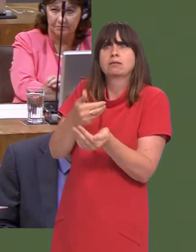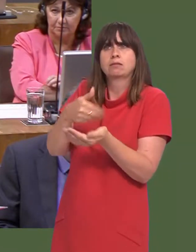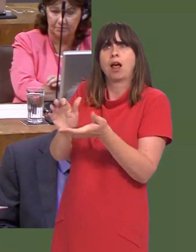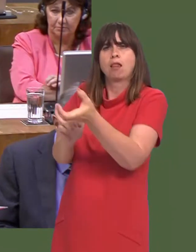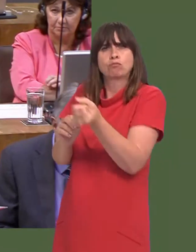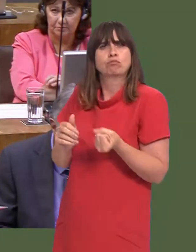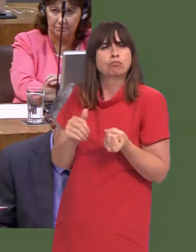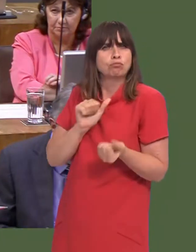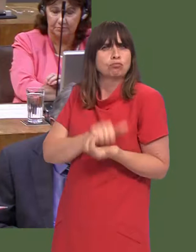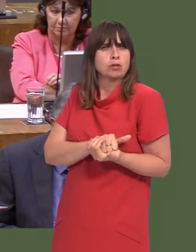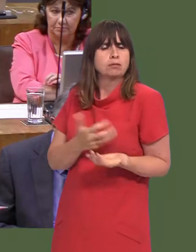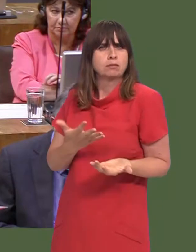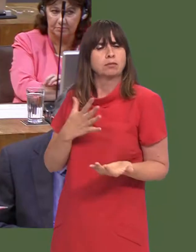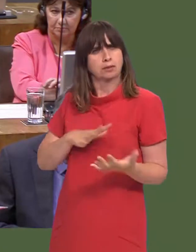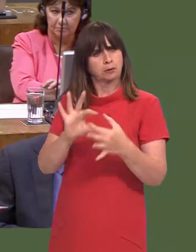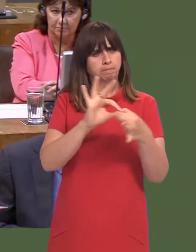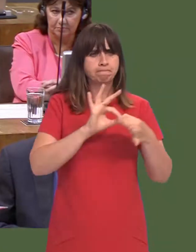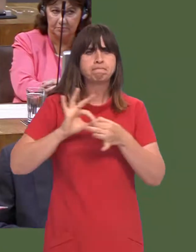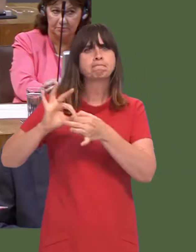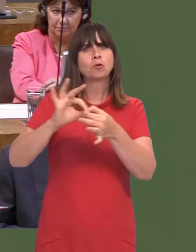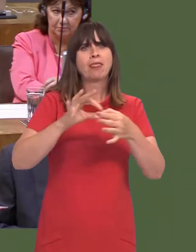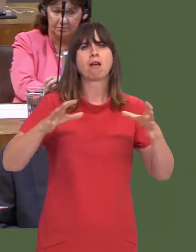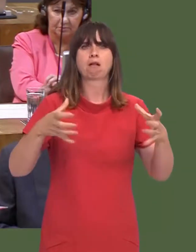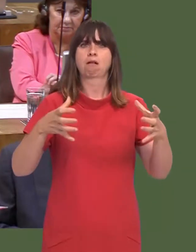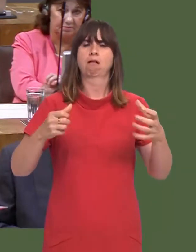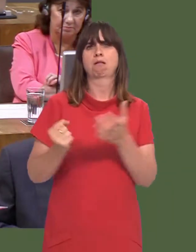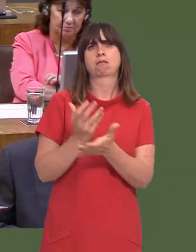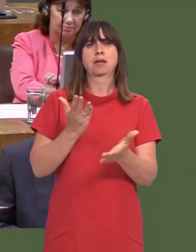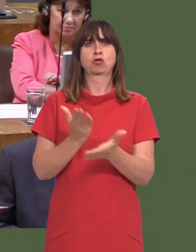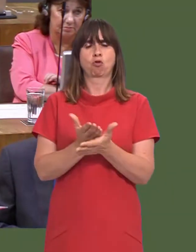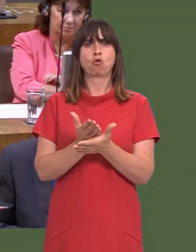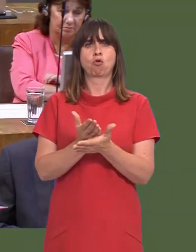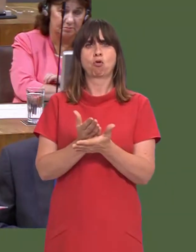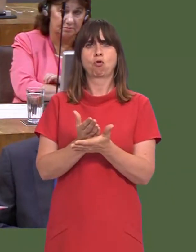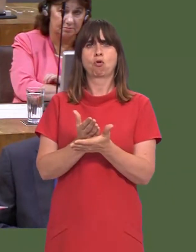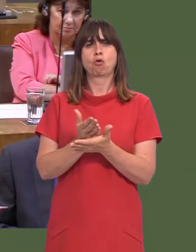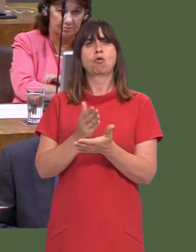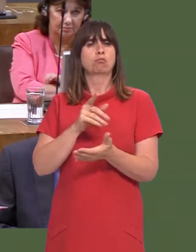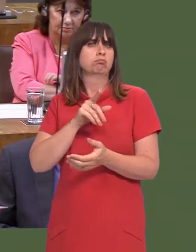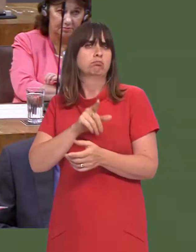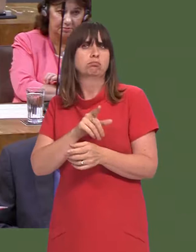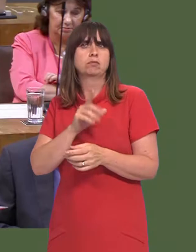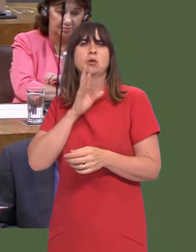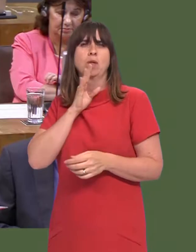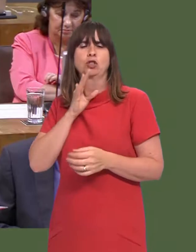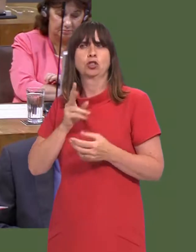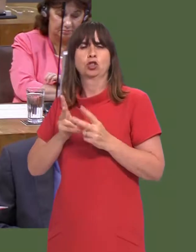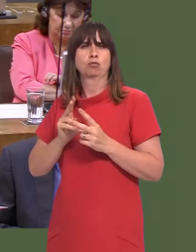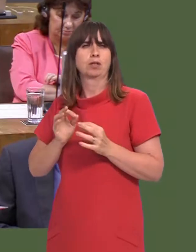of doing that is to ensure that they work together in order to ensure that they donít